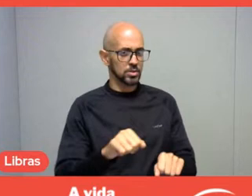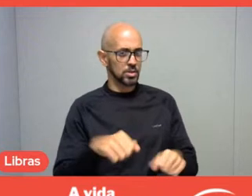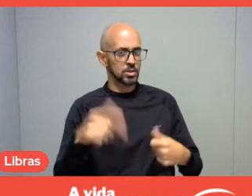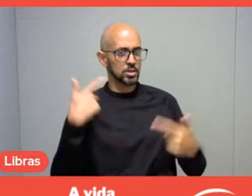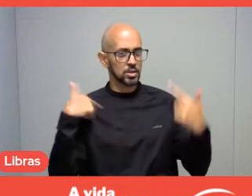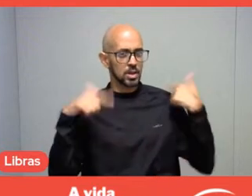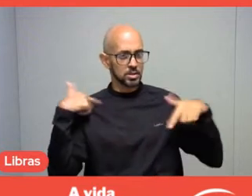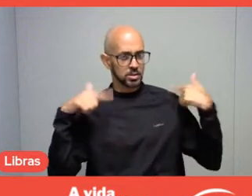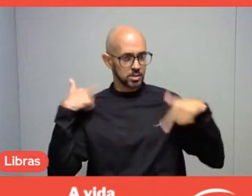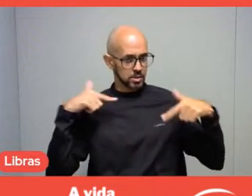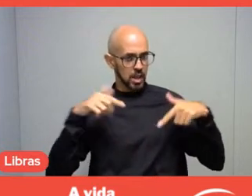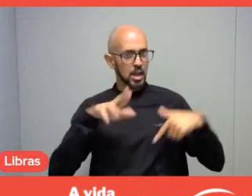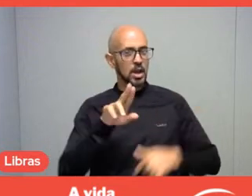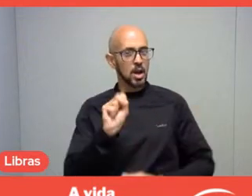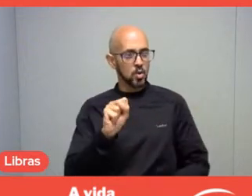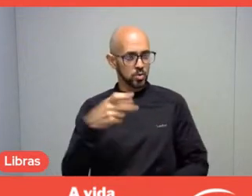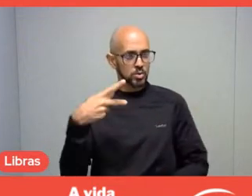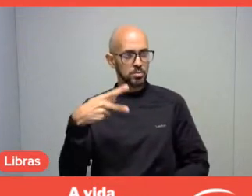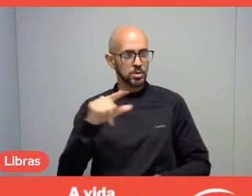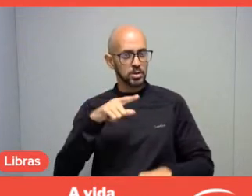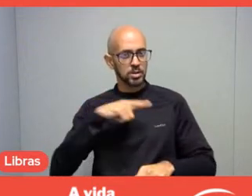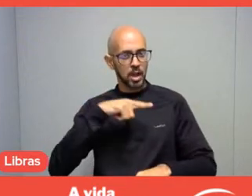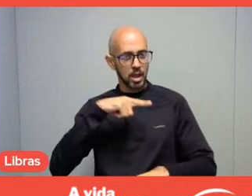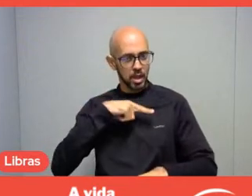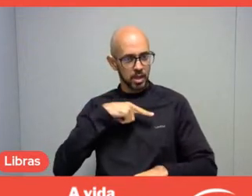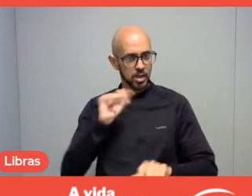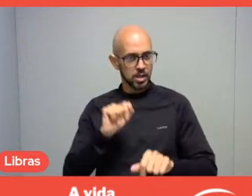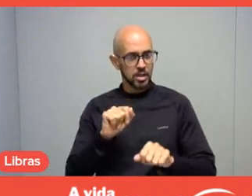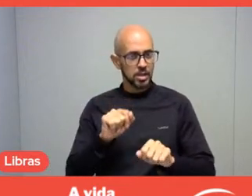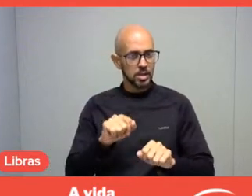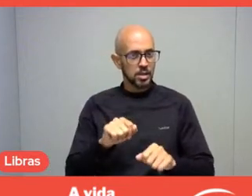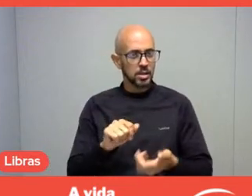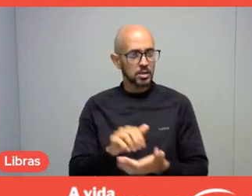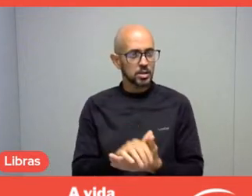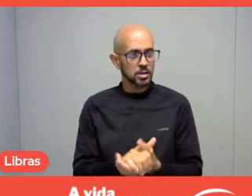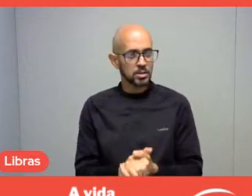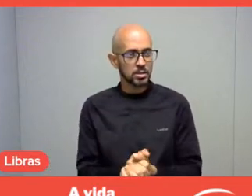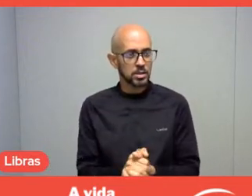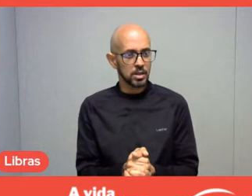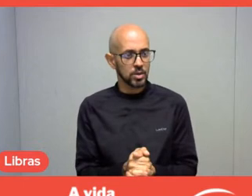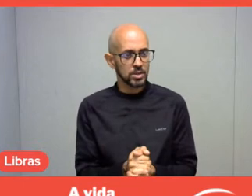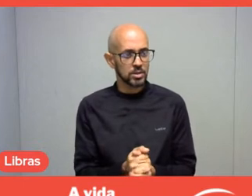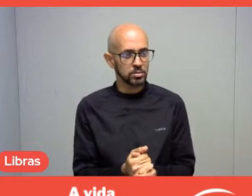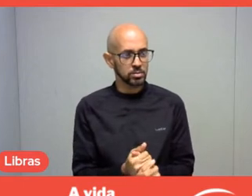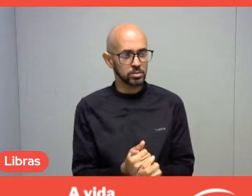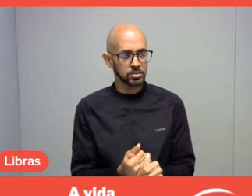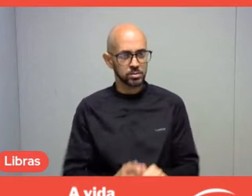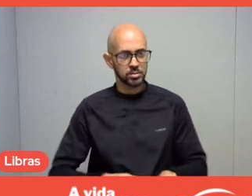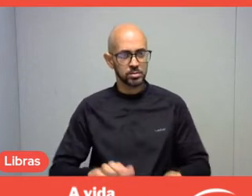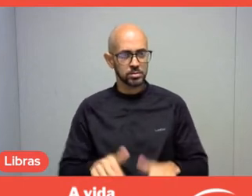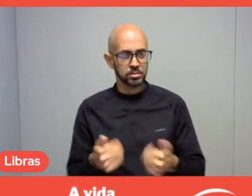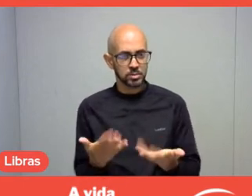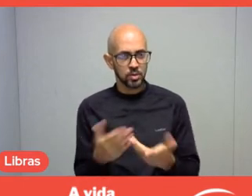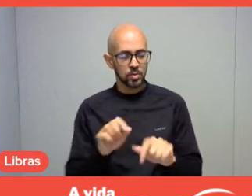so 18 years were spent training leisure students, even if associated with Tourism. And also the master's and doctorate programs,